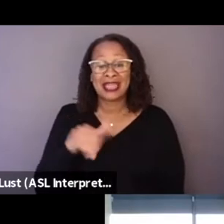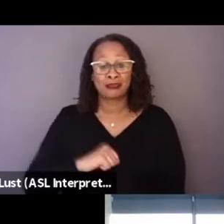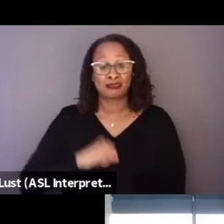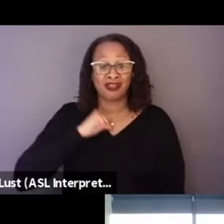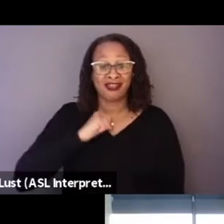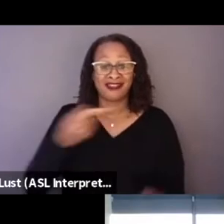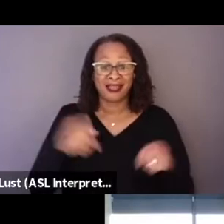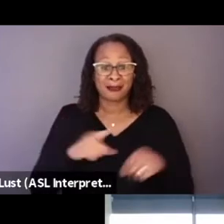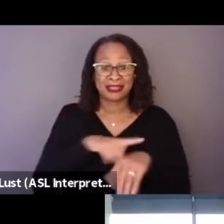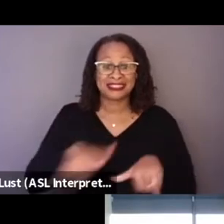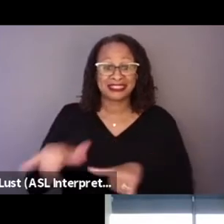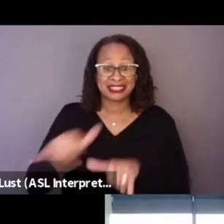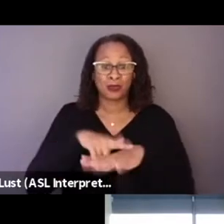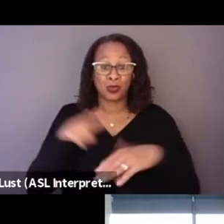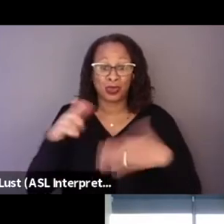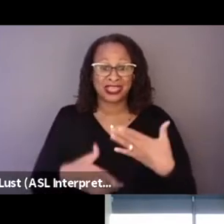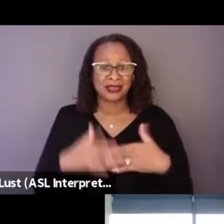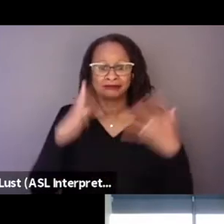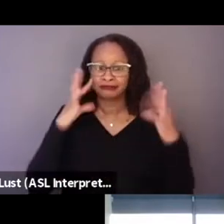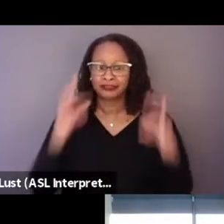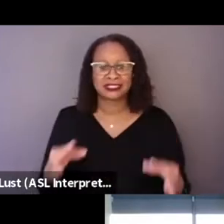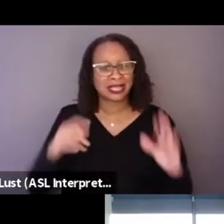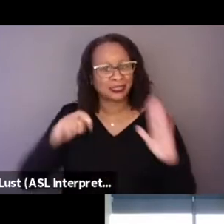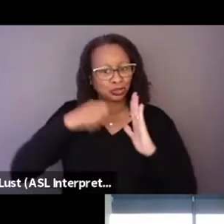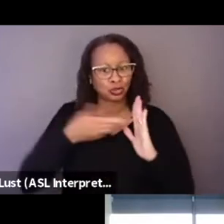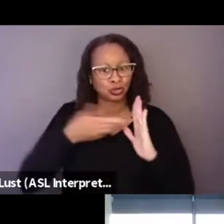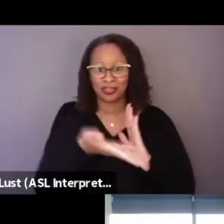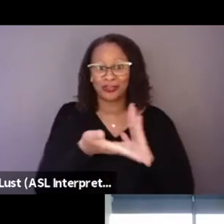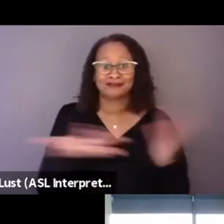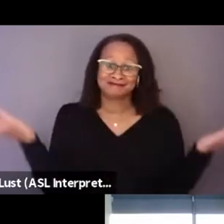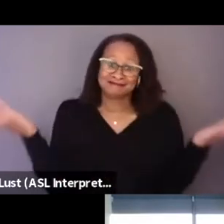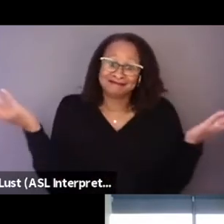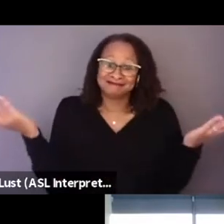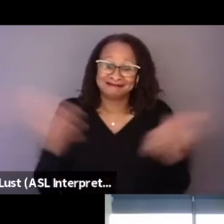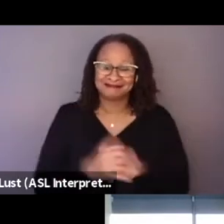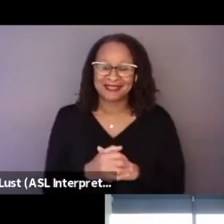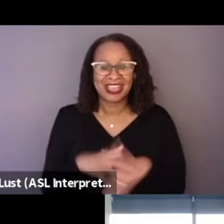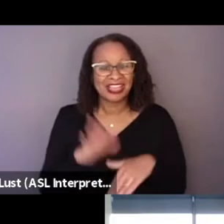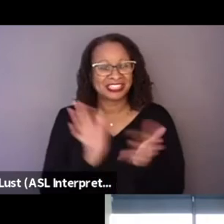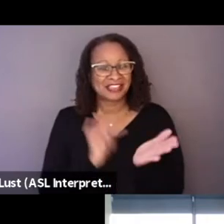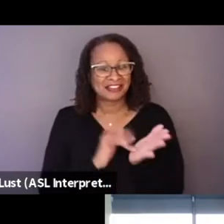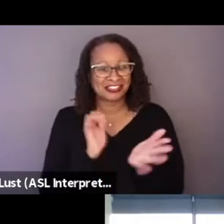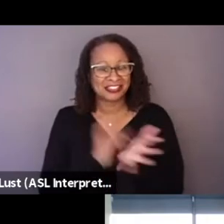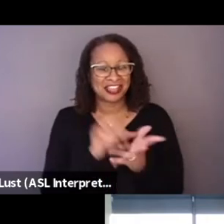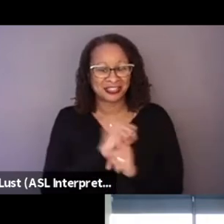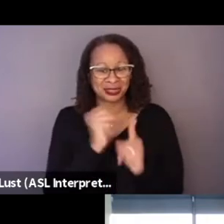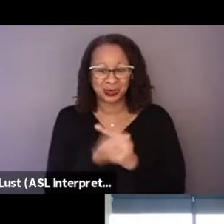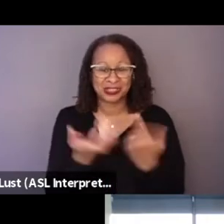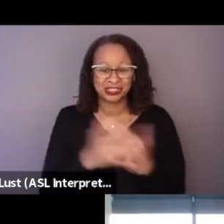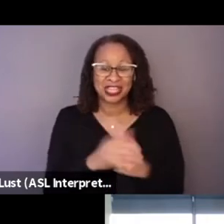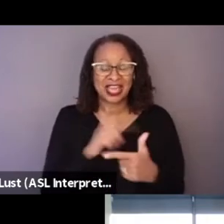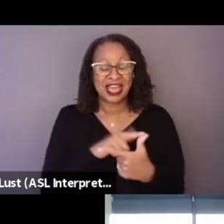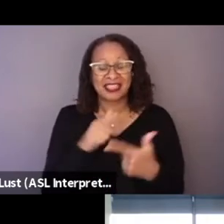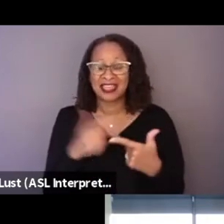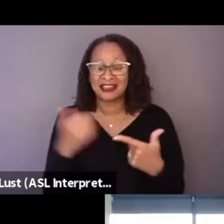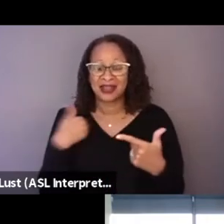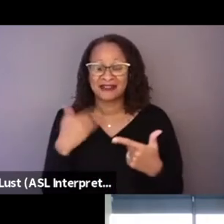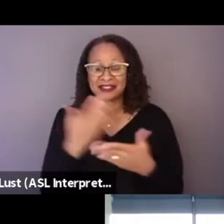so we just decided to shoot there, you know, take advantage of that situation. And then there were some great moments